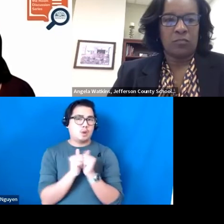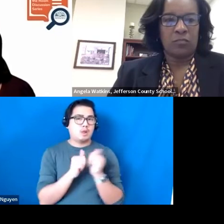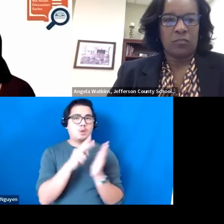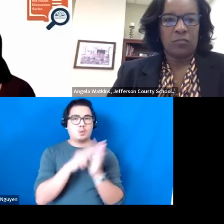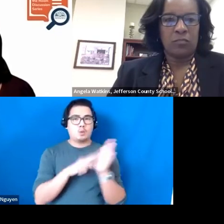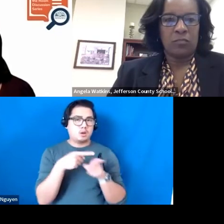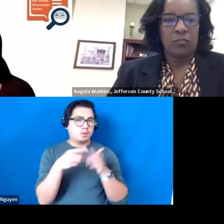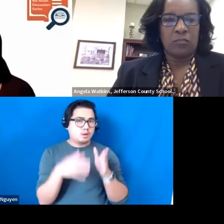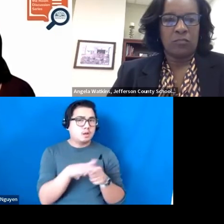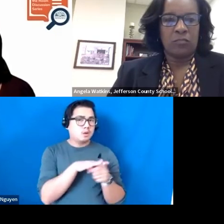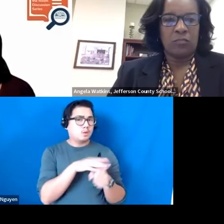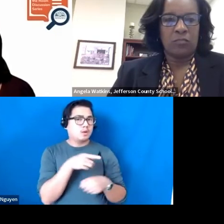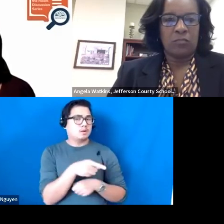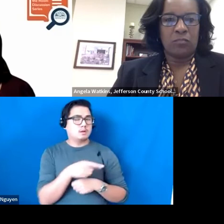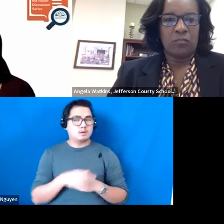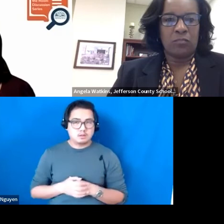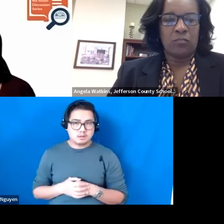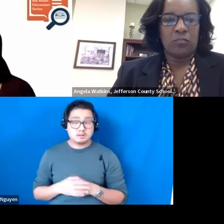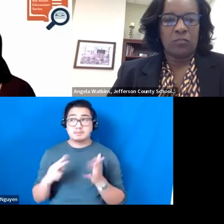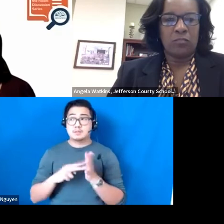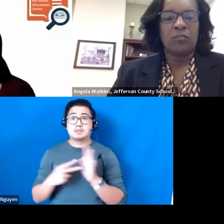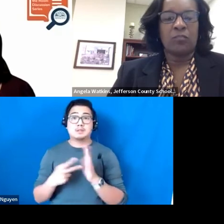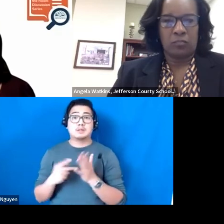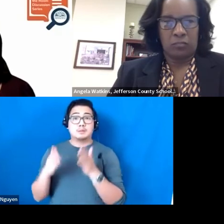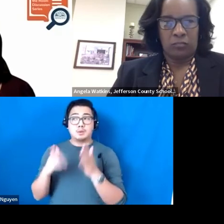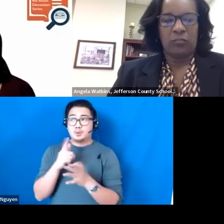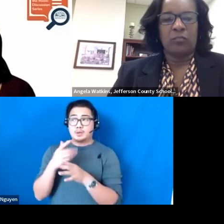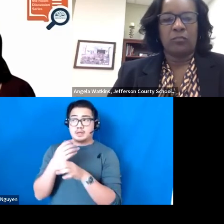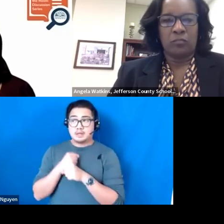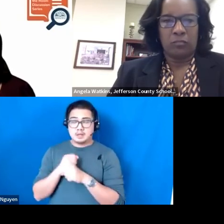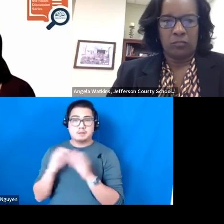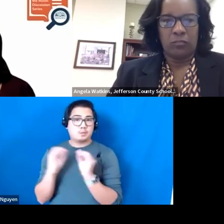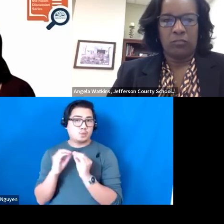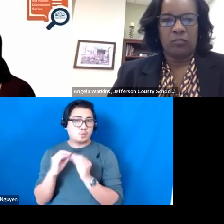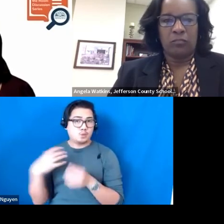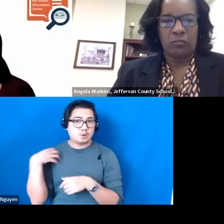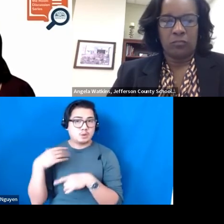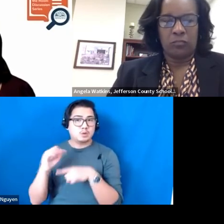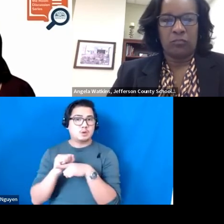You have got somebody who is receiving additional coaching training, and is focused just on the literacy pieces